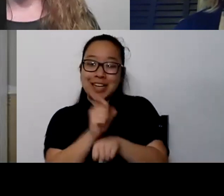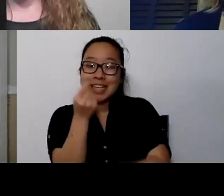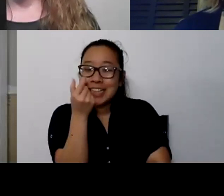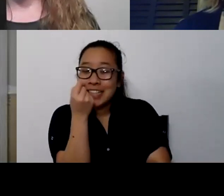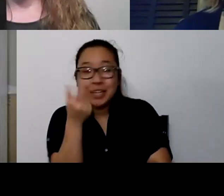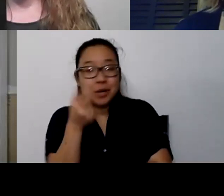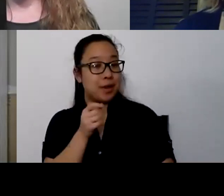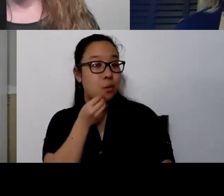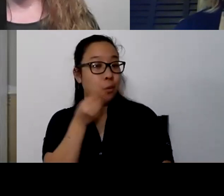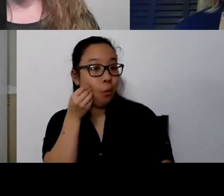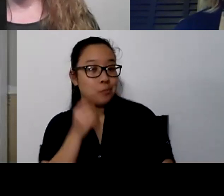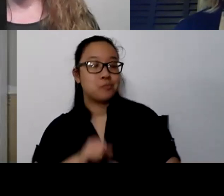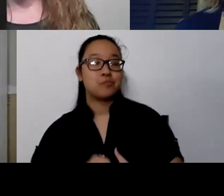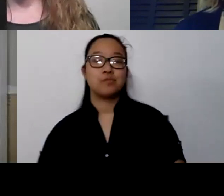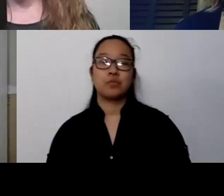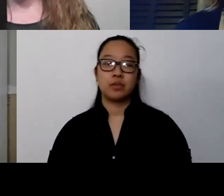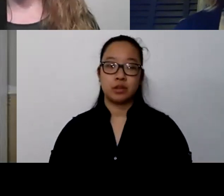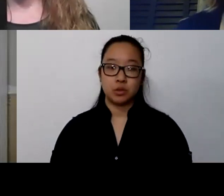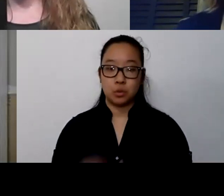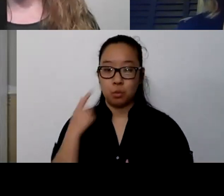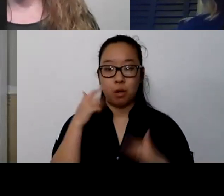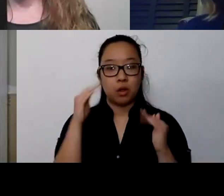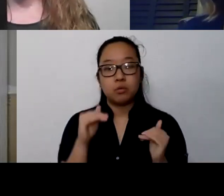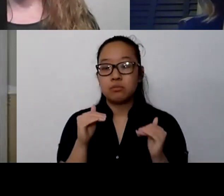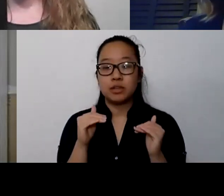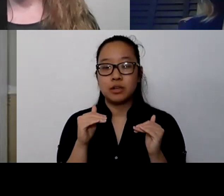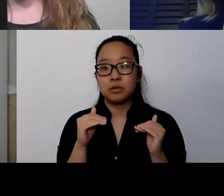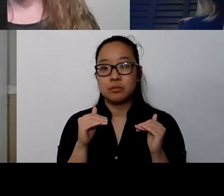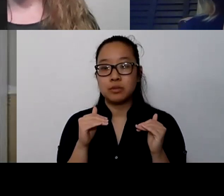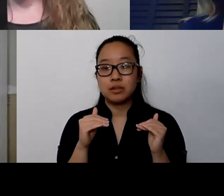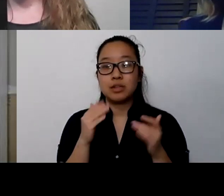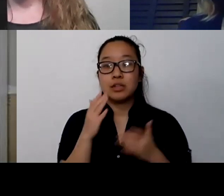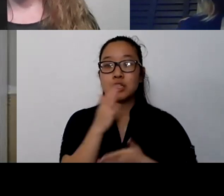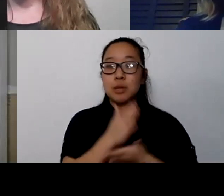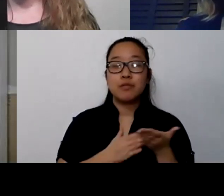So my hope is that we do carry some good things out of a very rough time.